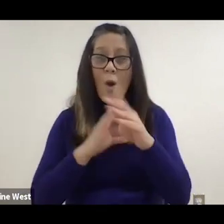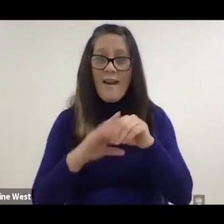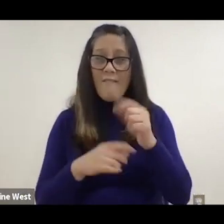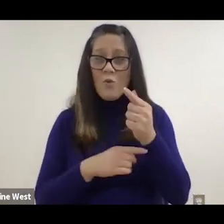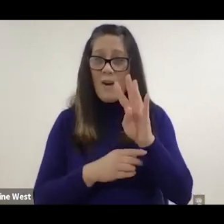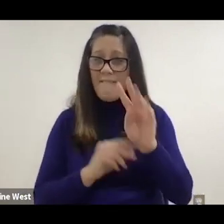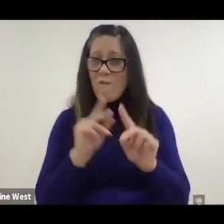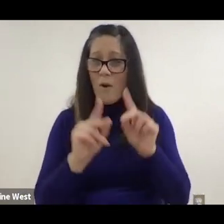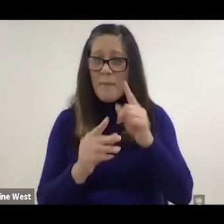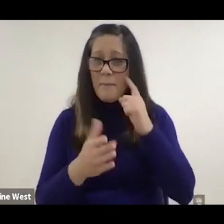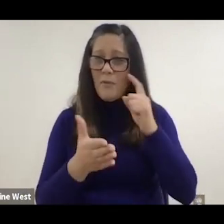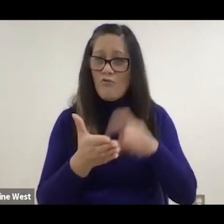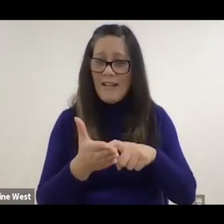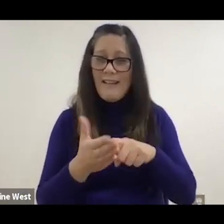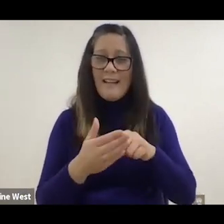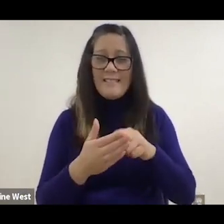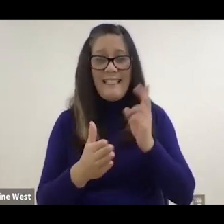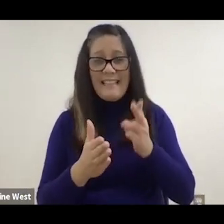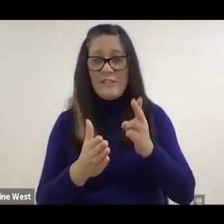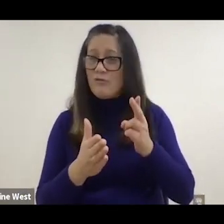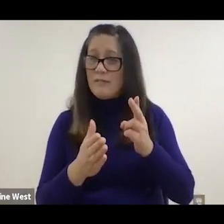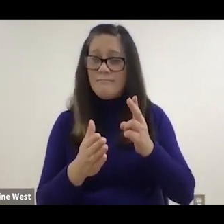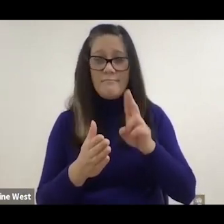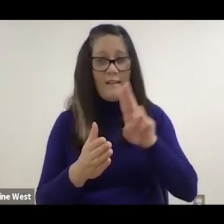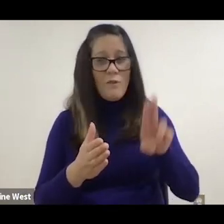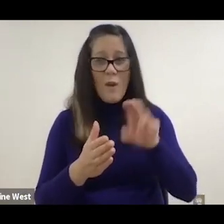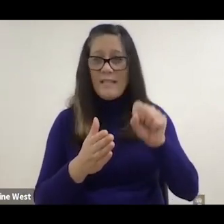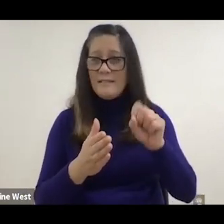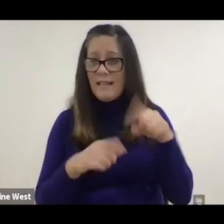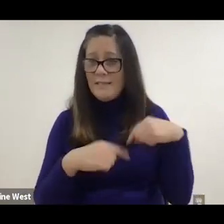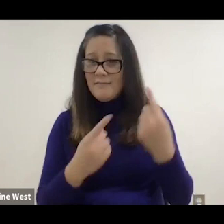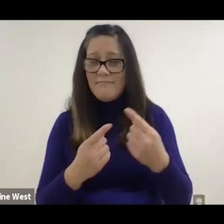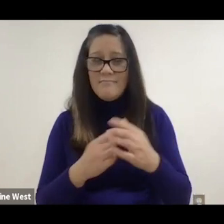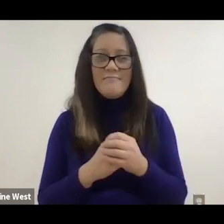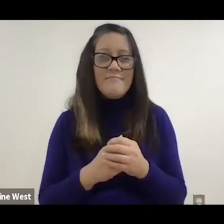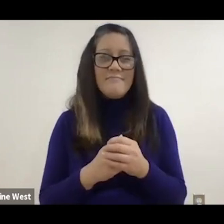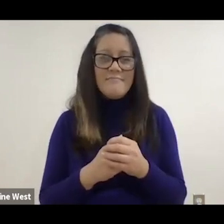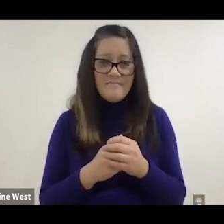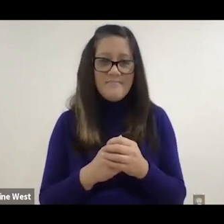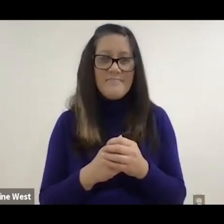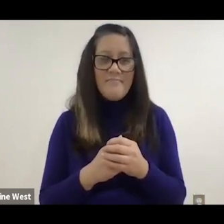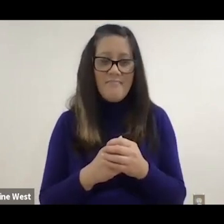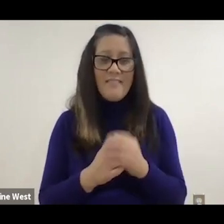recognized in history of the United States. There's some people on